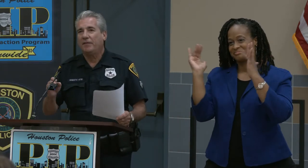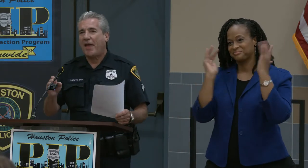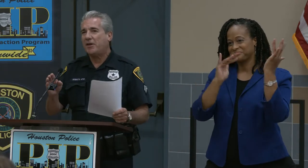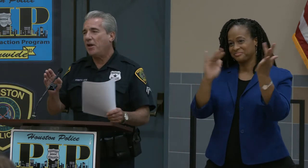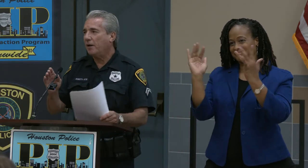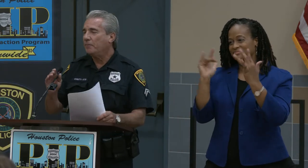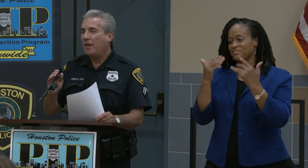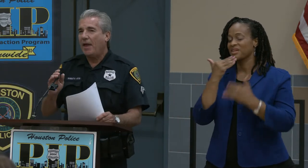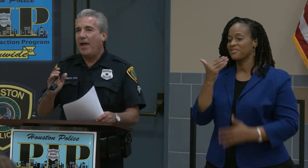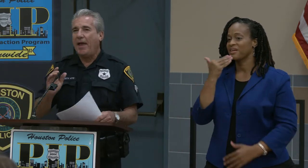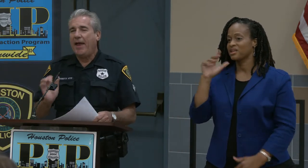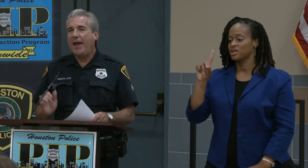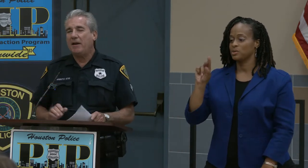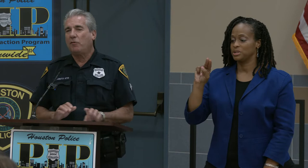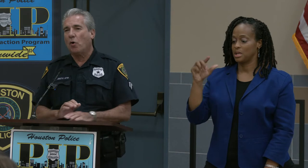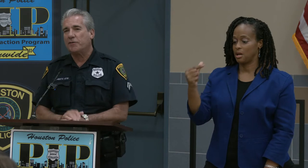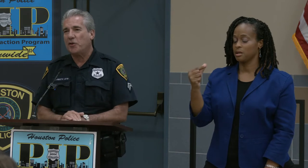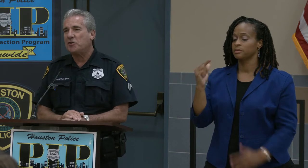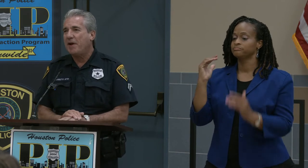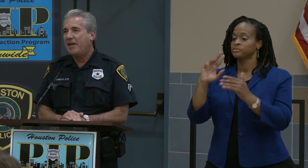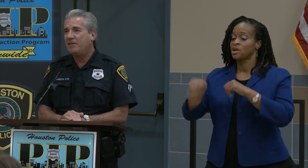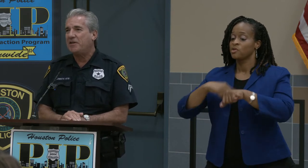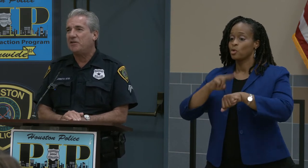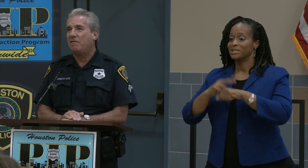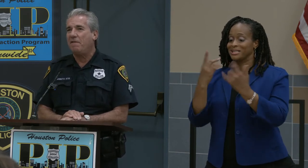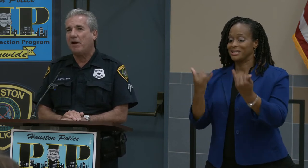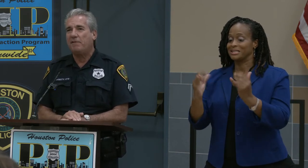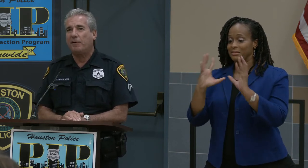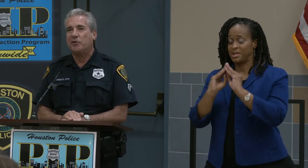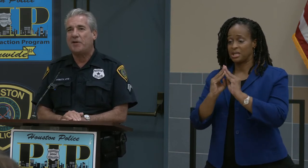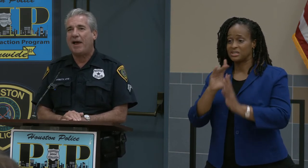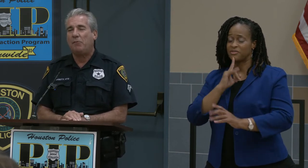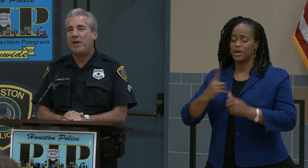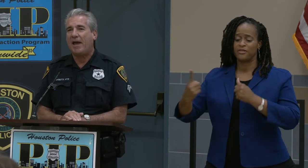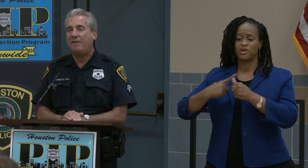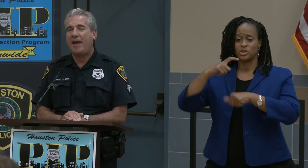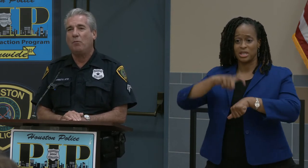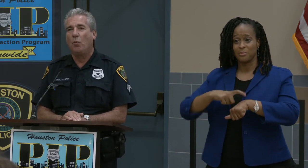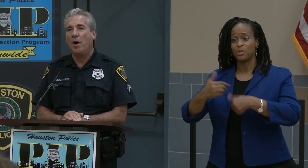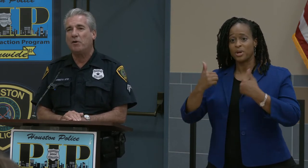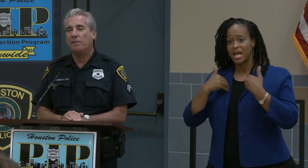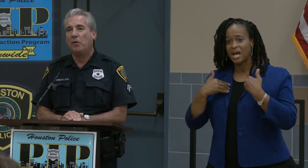Thank you, Doug. And of course for this meeting this is the very first time we have a wonderful